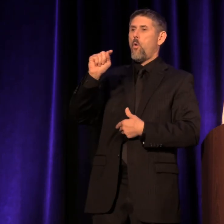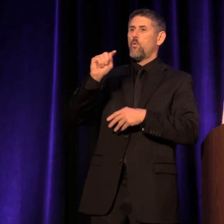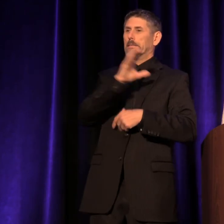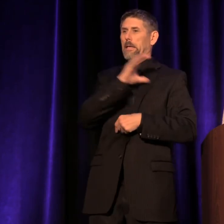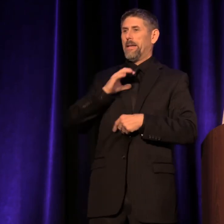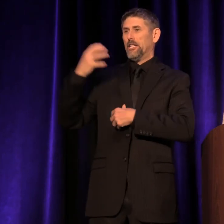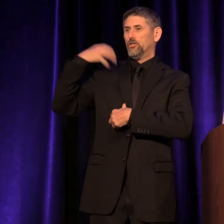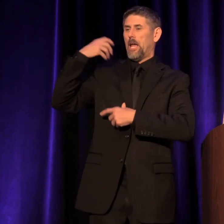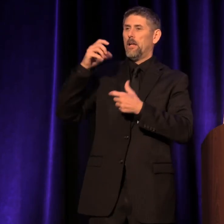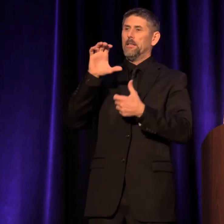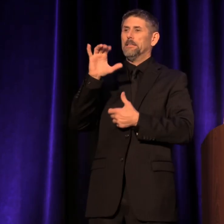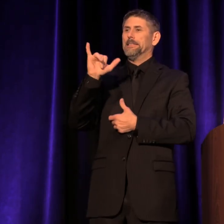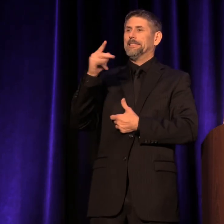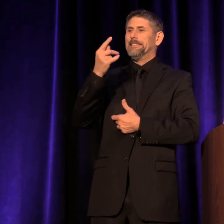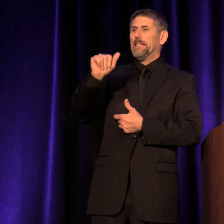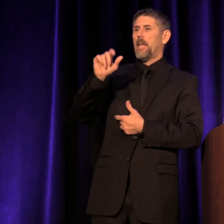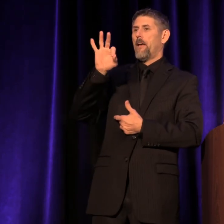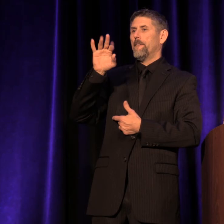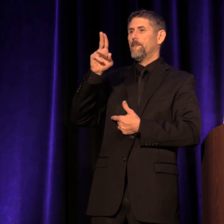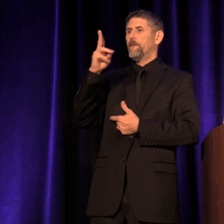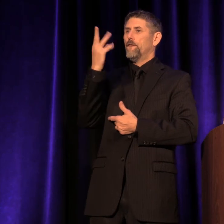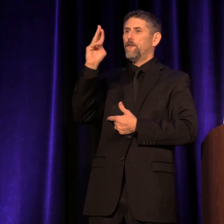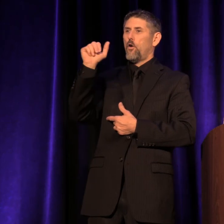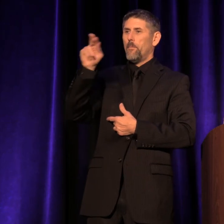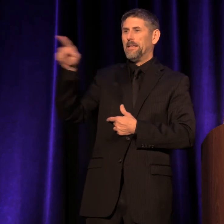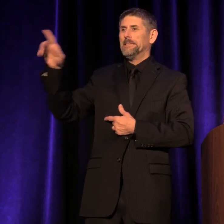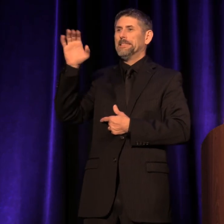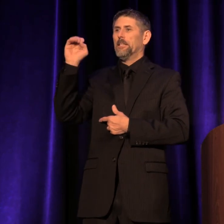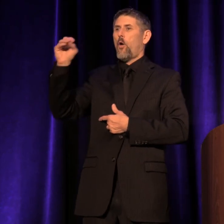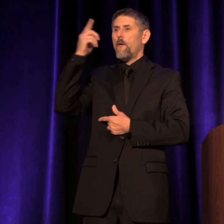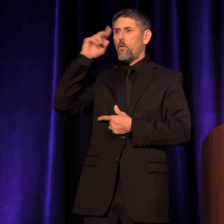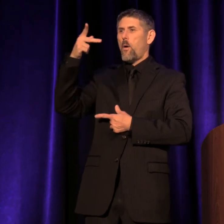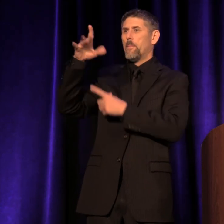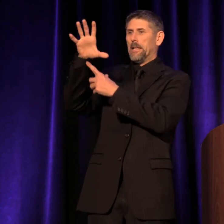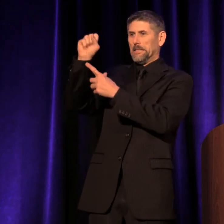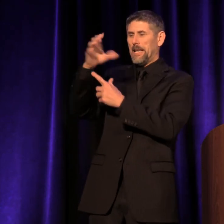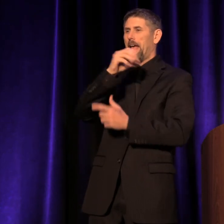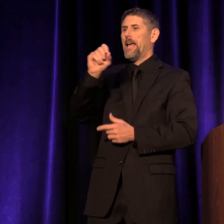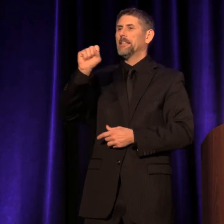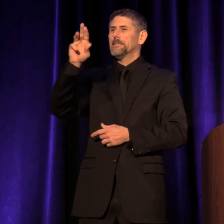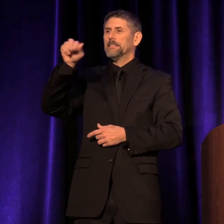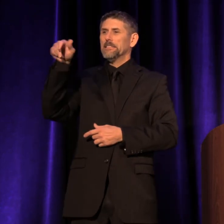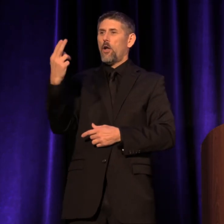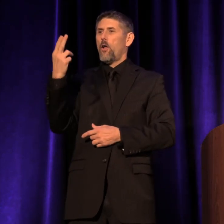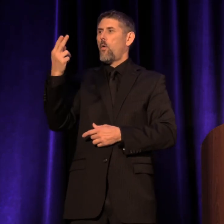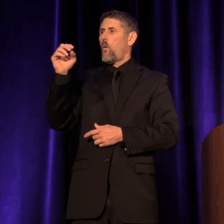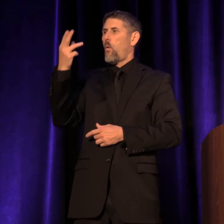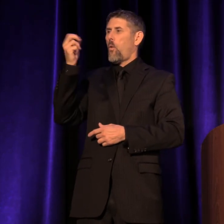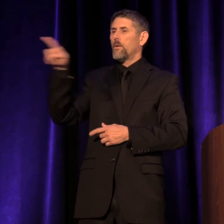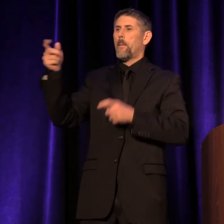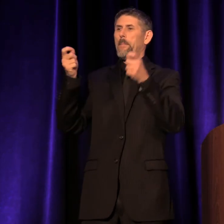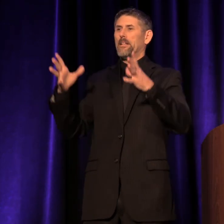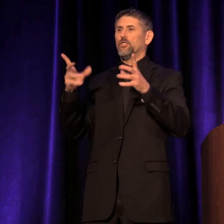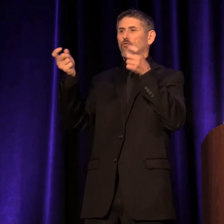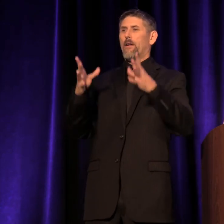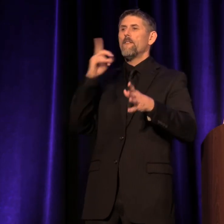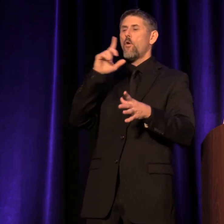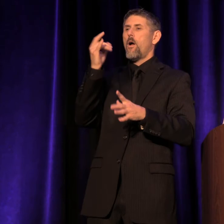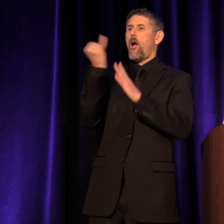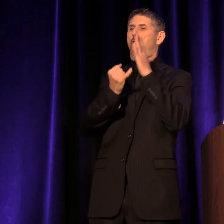Cynthia Fuhrman-- Chief Operating Officer of Portland Center Stage, and Sarah Horton-- Managing Director of Artists Repertory Theatre.